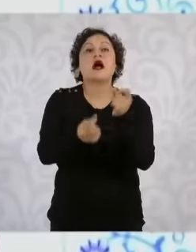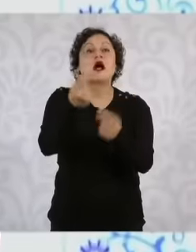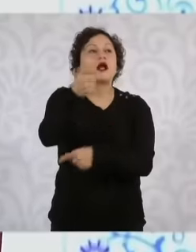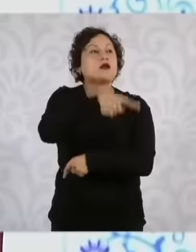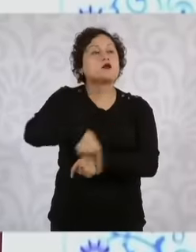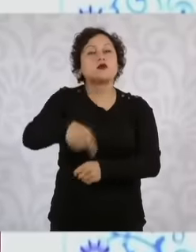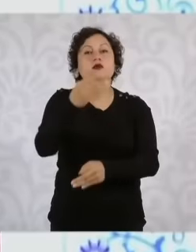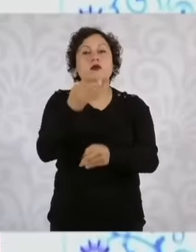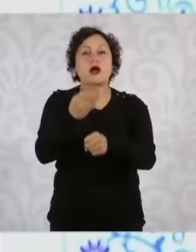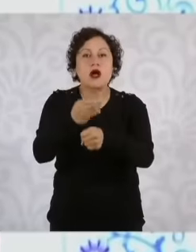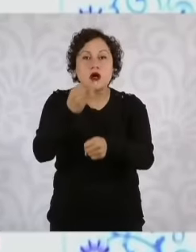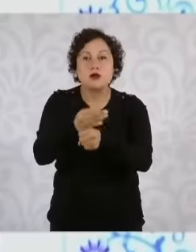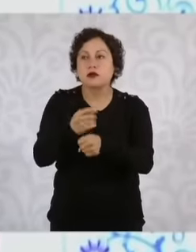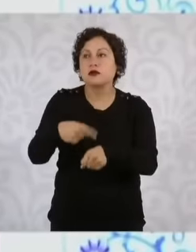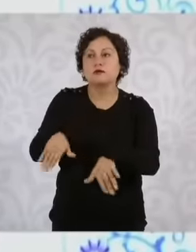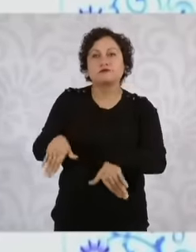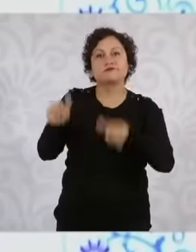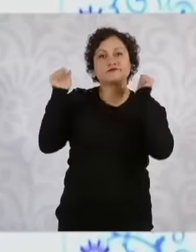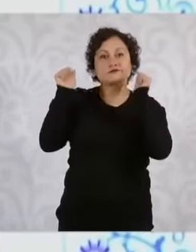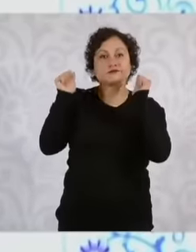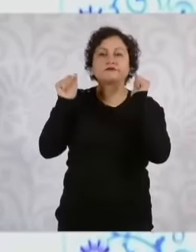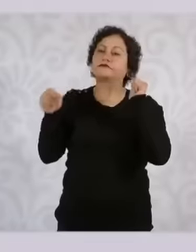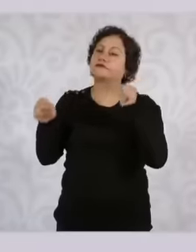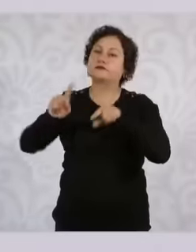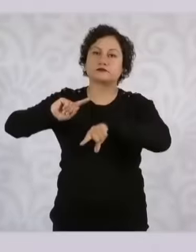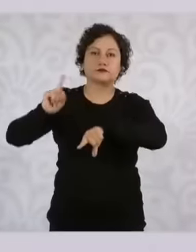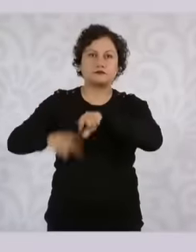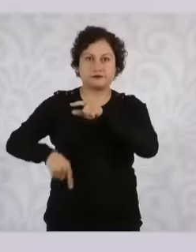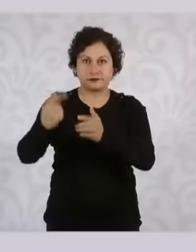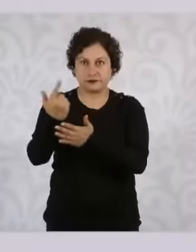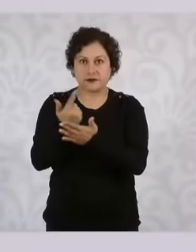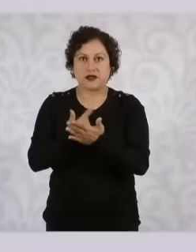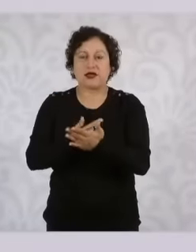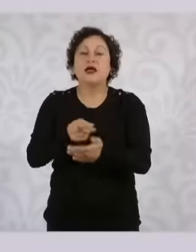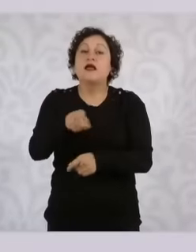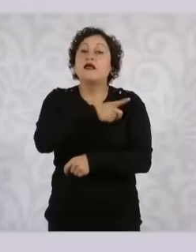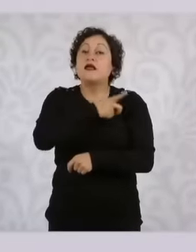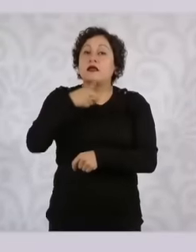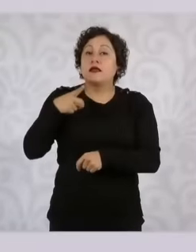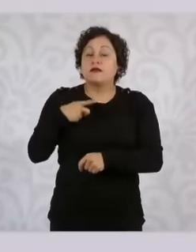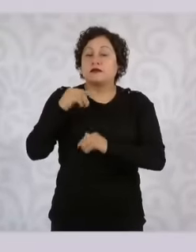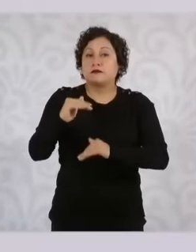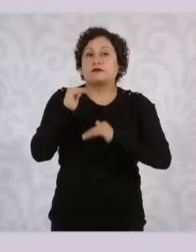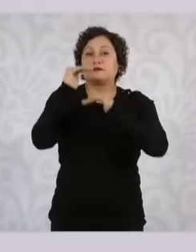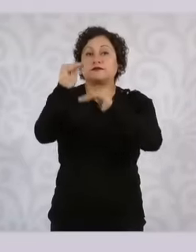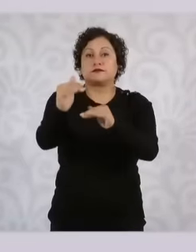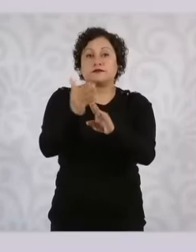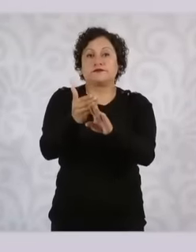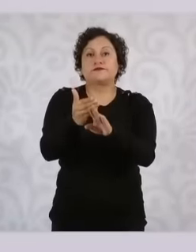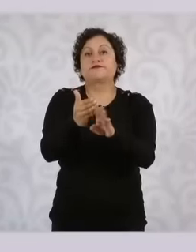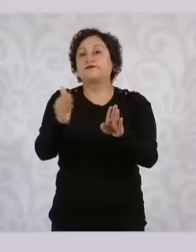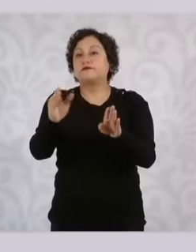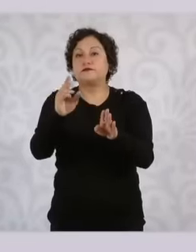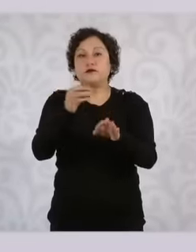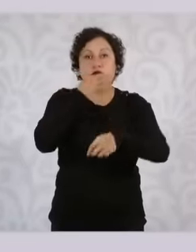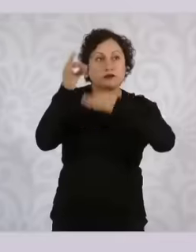their candidacy. within 30 days after the publication of the call or to those who